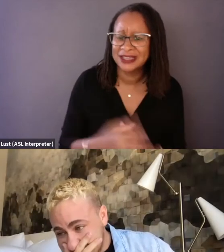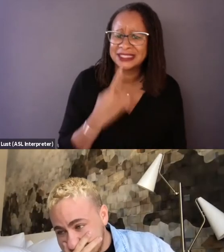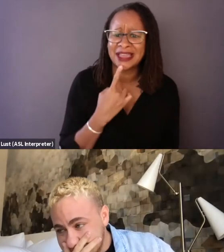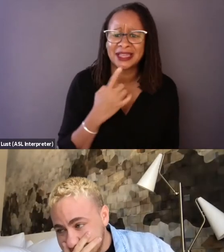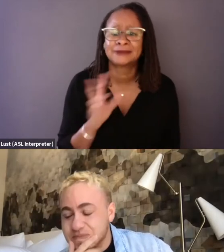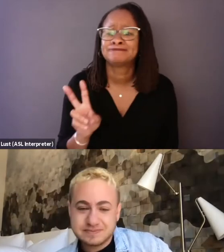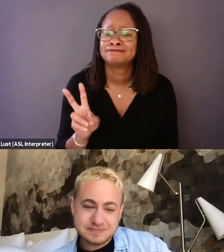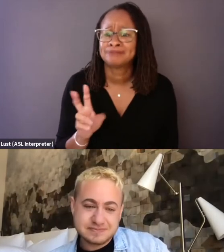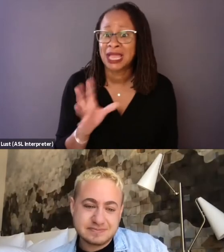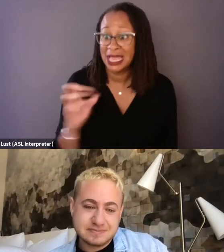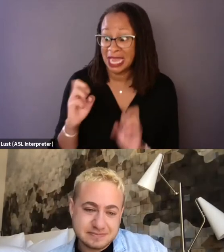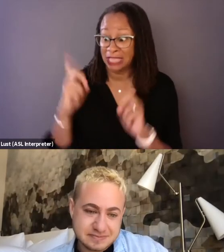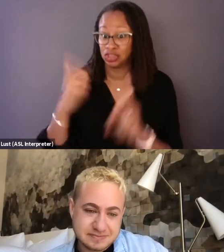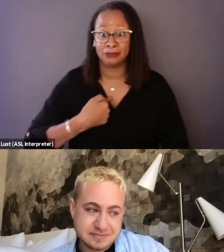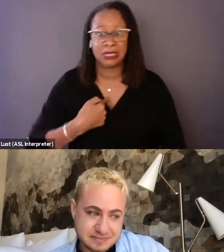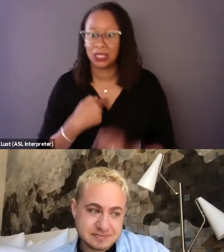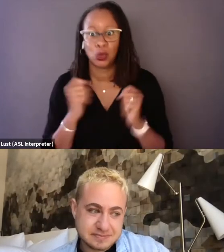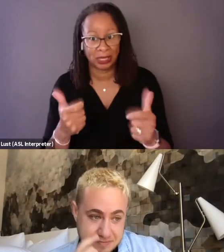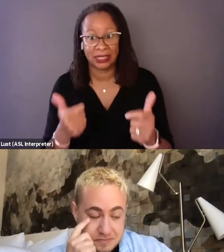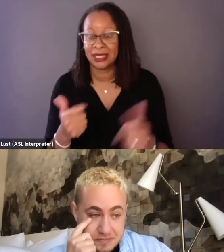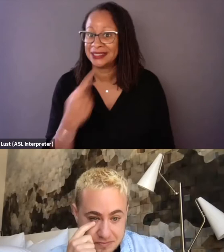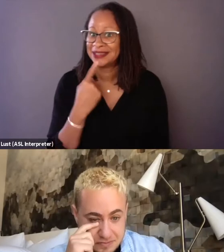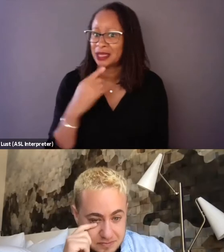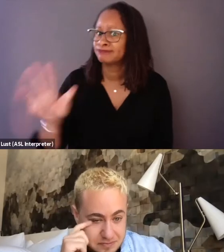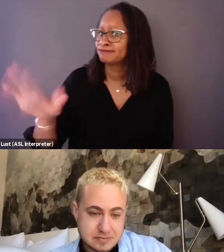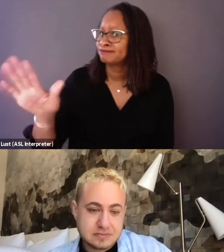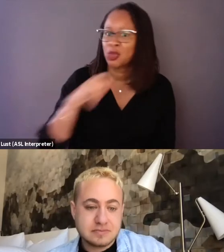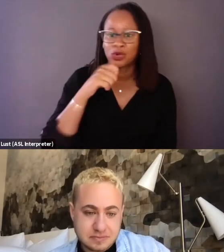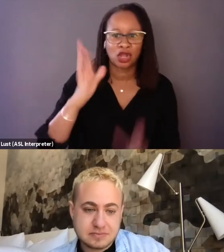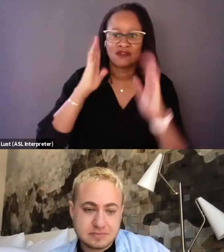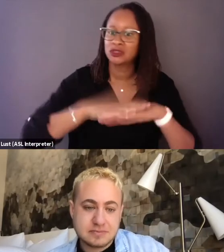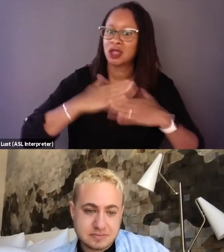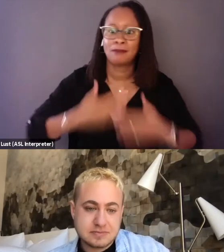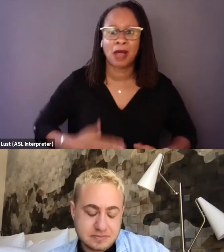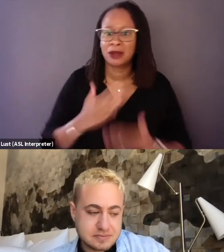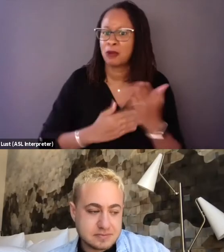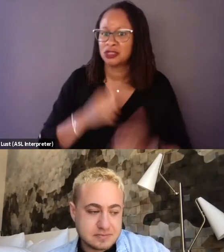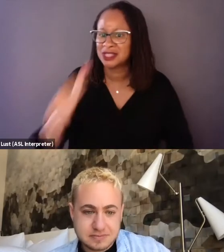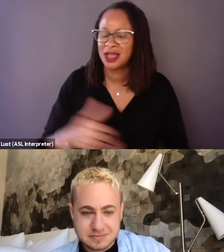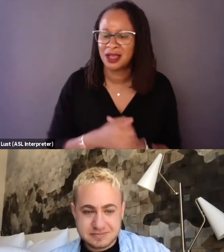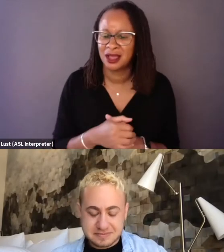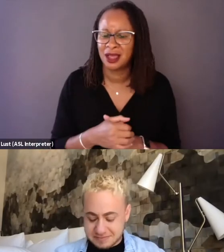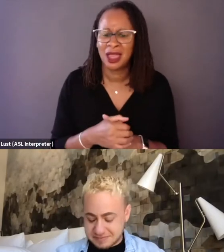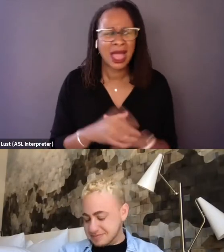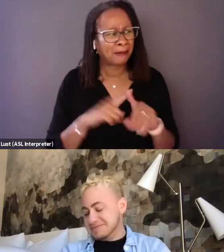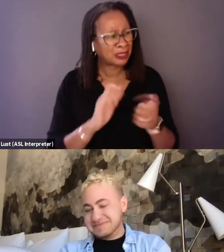and educating me very, very quickly and saying, we're not gonna focus on body parts. And I'm like, well, it is a sports movie,